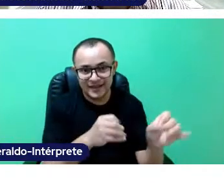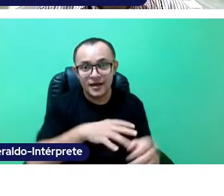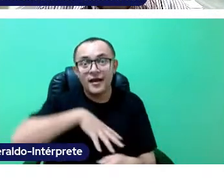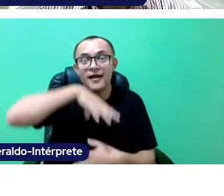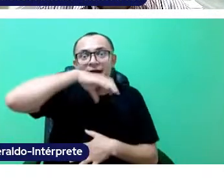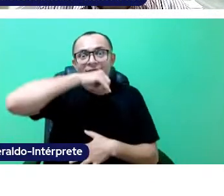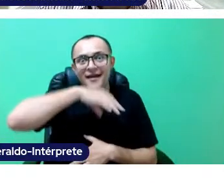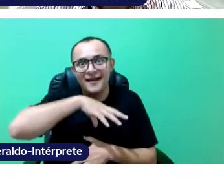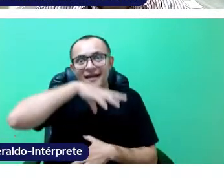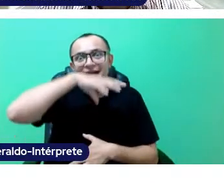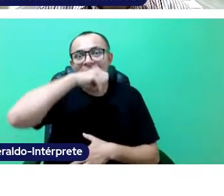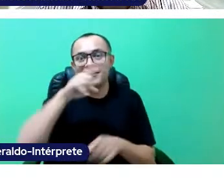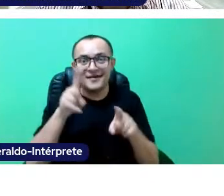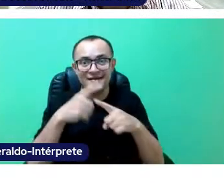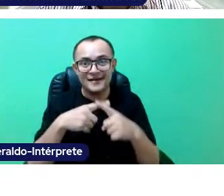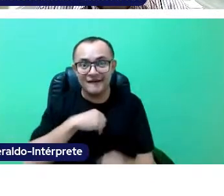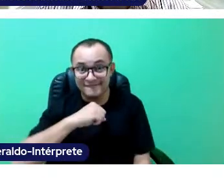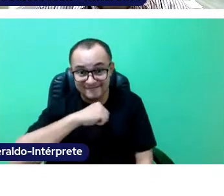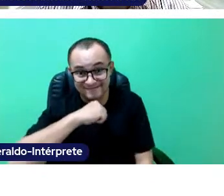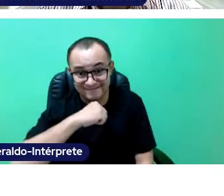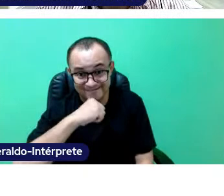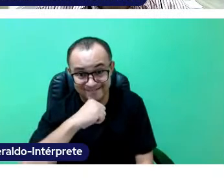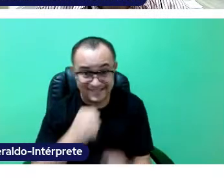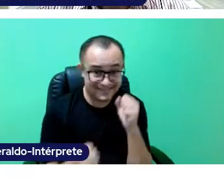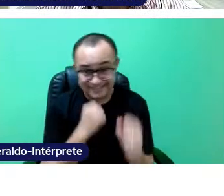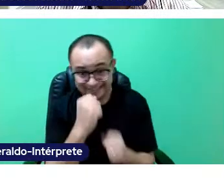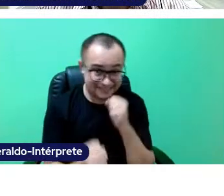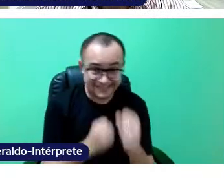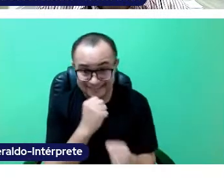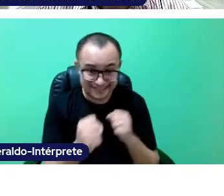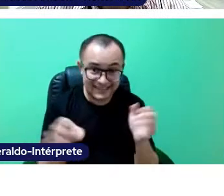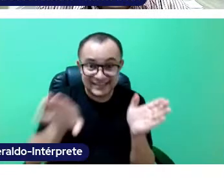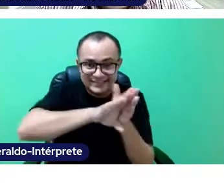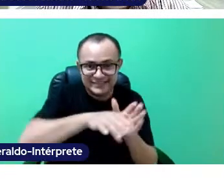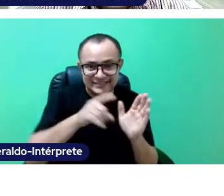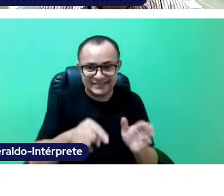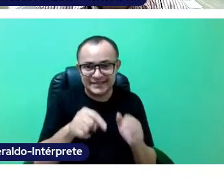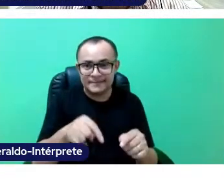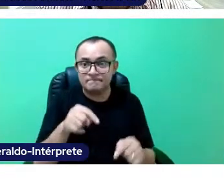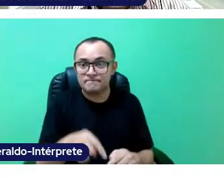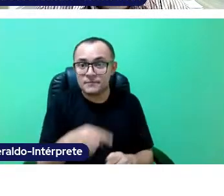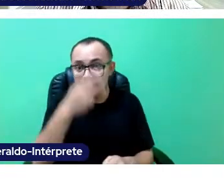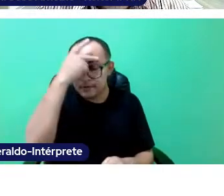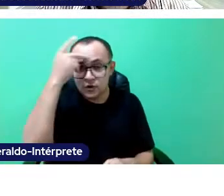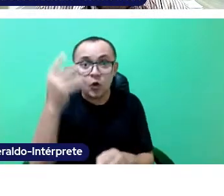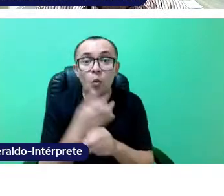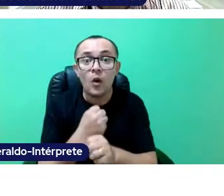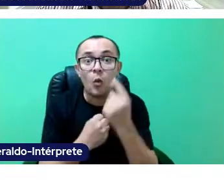But it's my immense pleasure to be sharing this moment with you and with the more than one thousand people that are watching us right now at youtube.